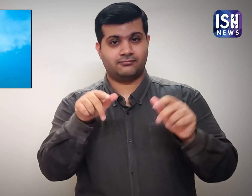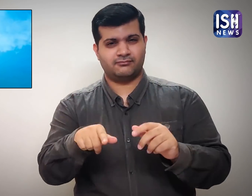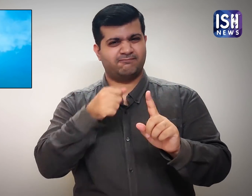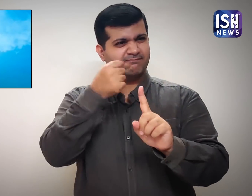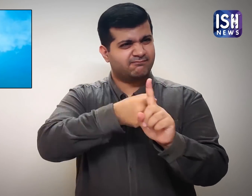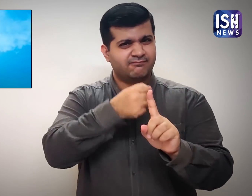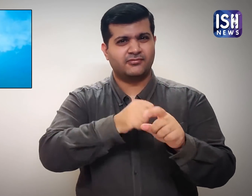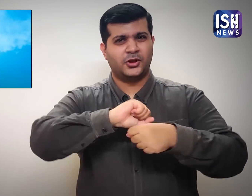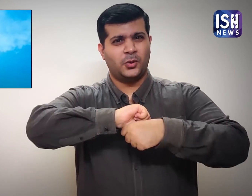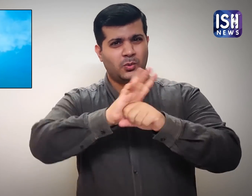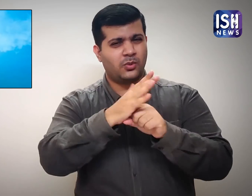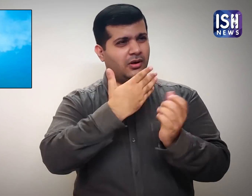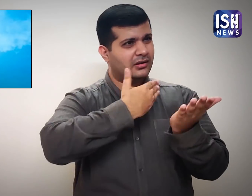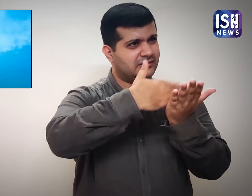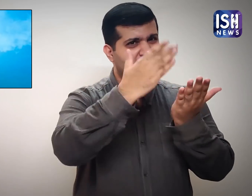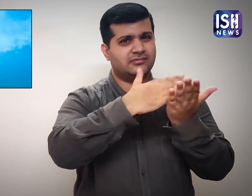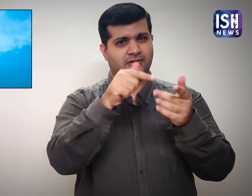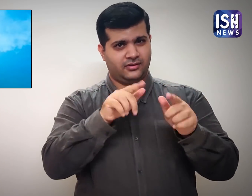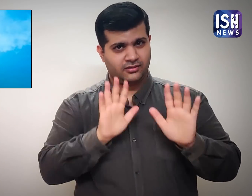to fight the COVID outbreak,